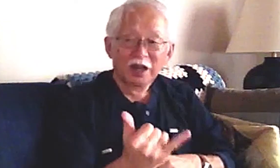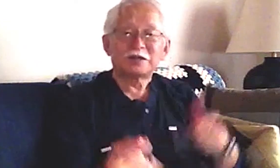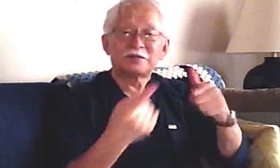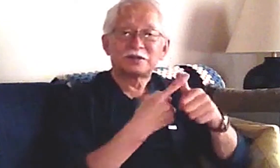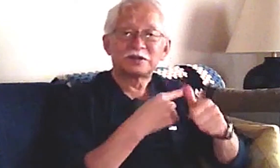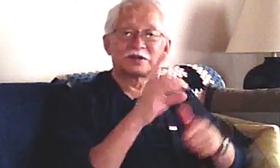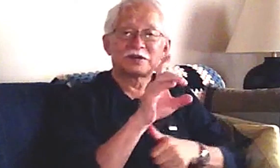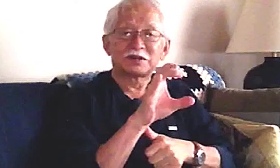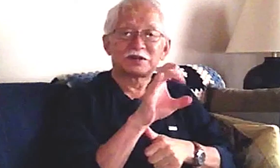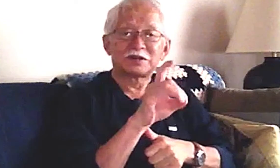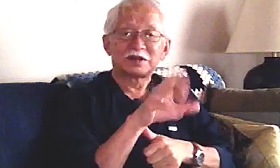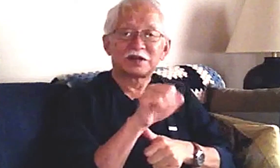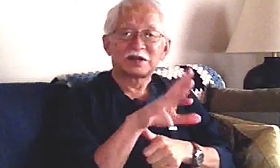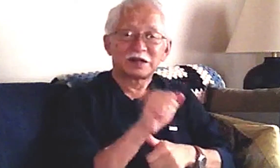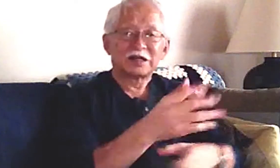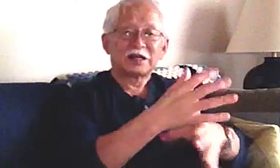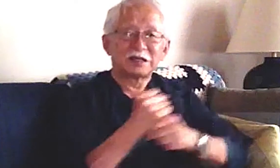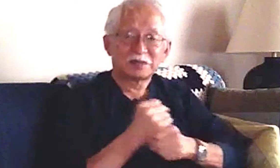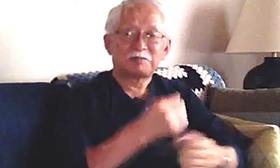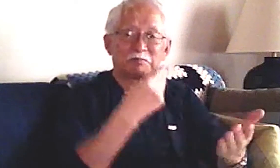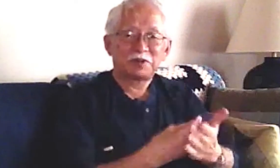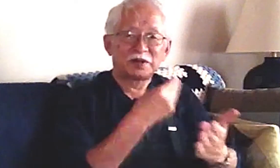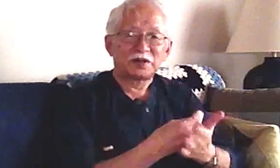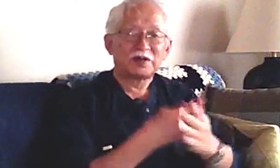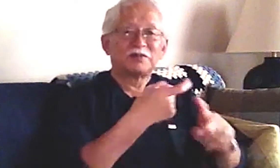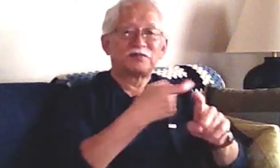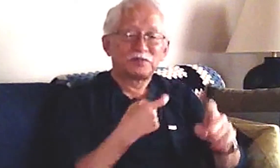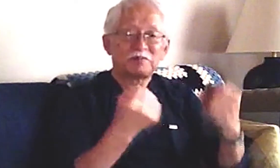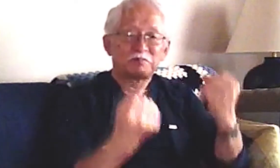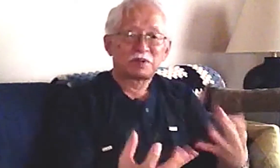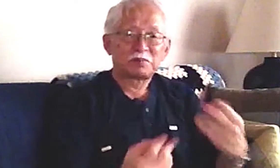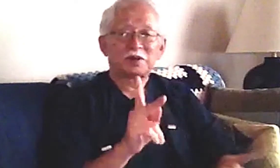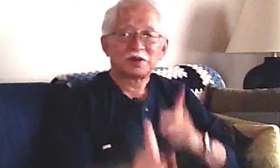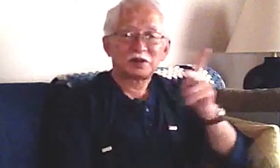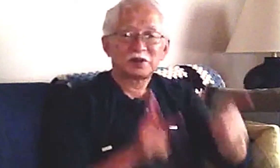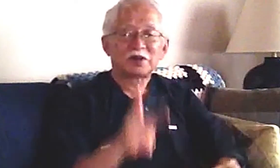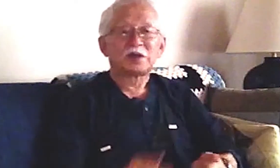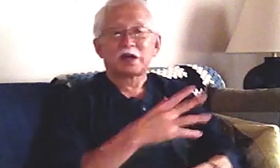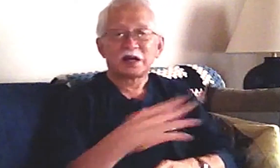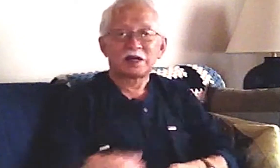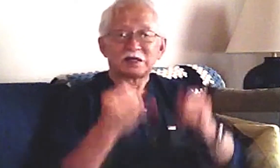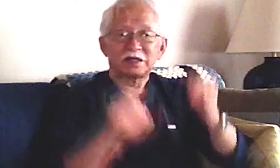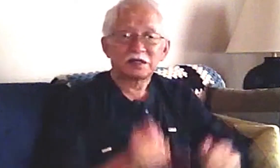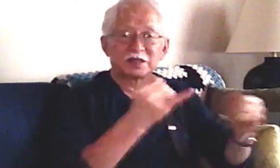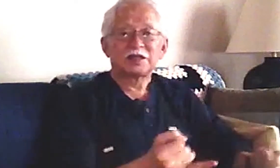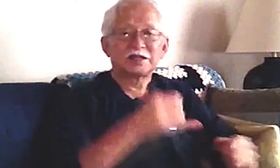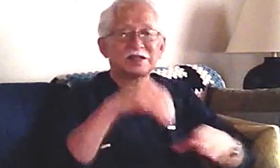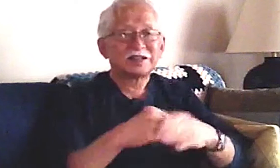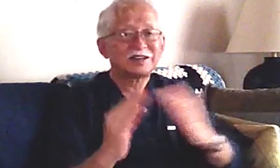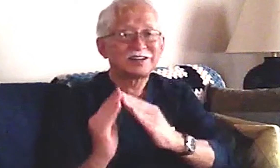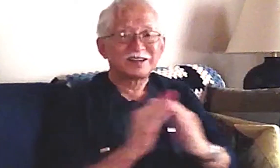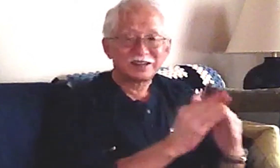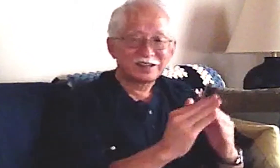Because of the financial support we receive from many individuals in the community.